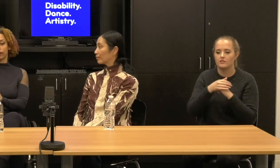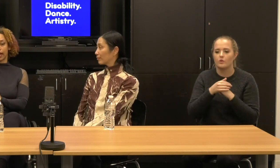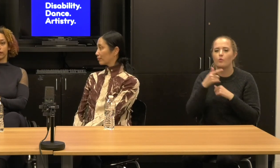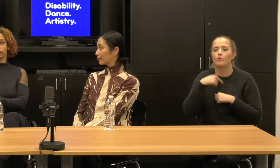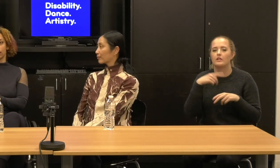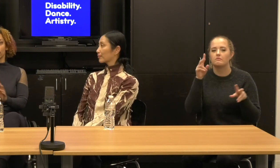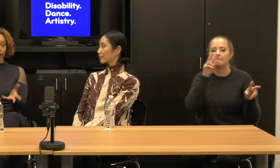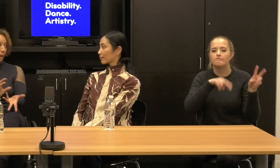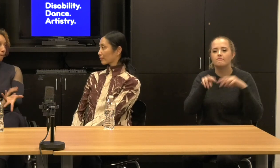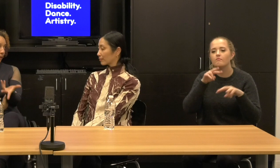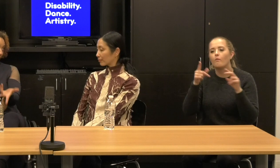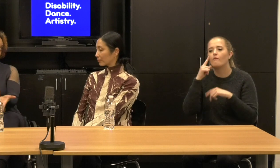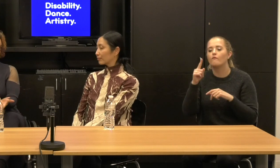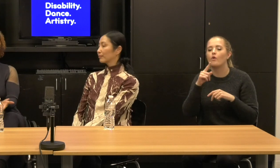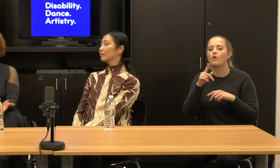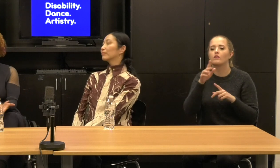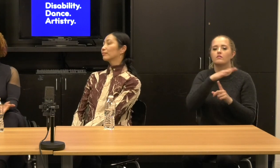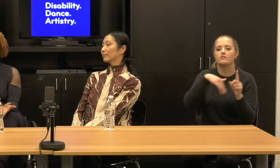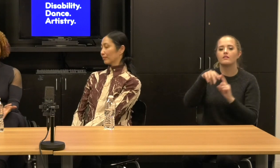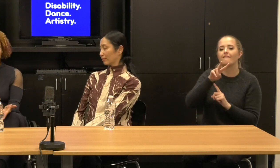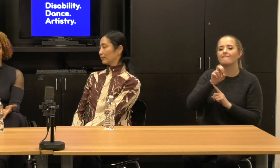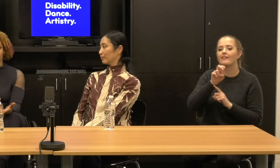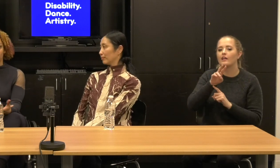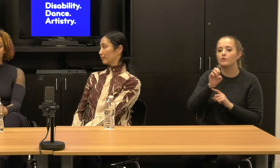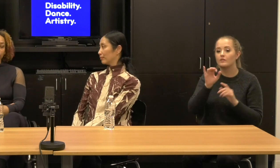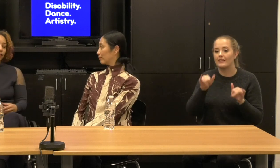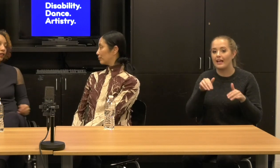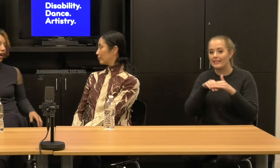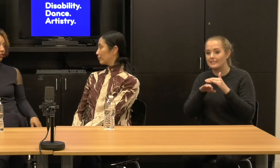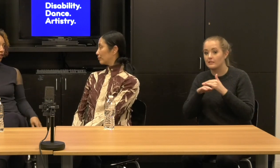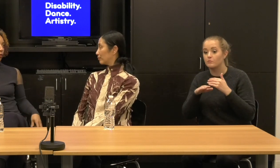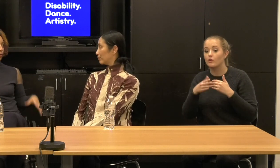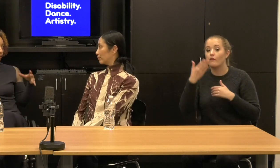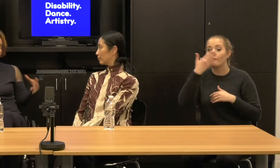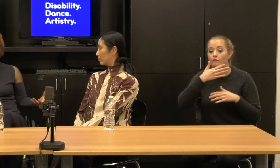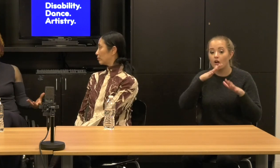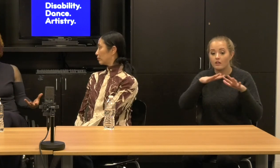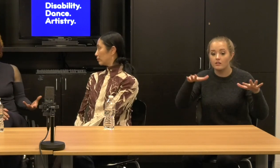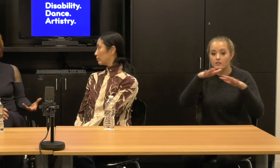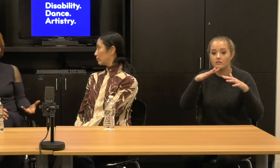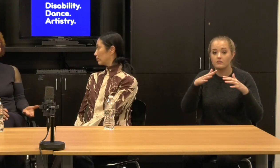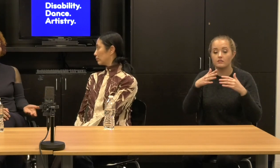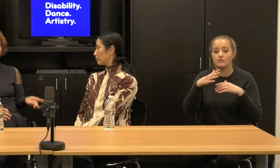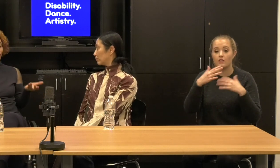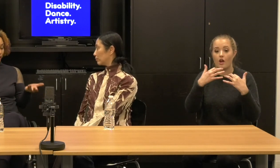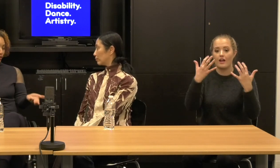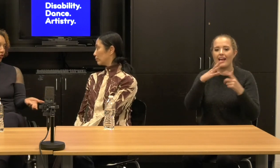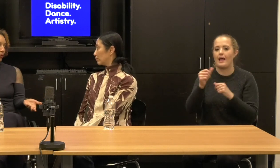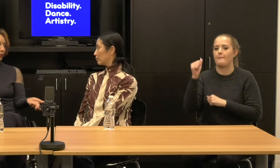Front of House and backstage, but I think actually what we're looking for is a relationship